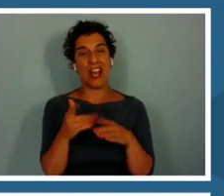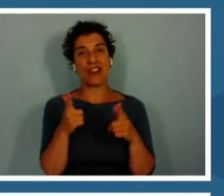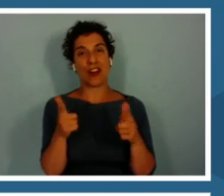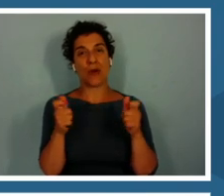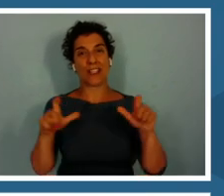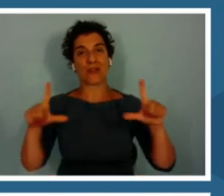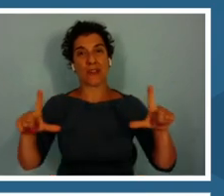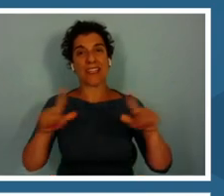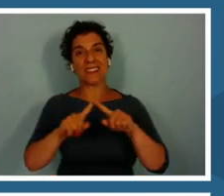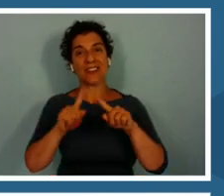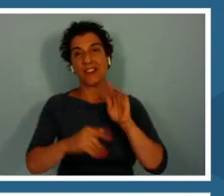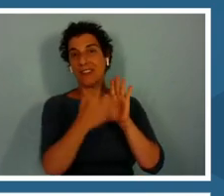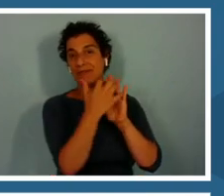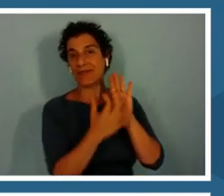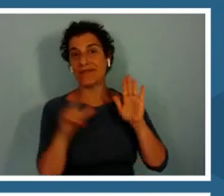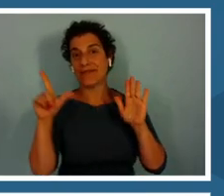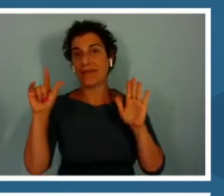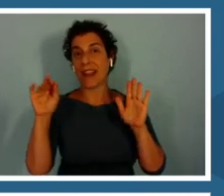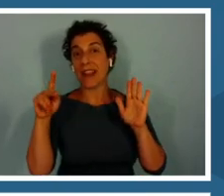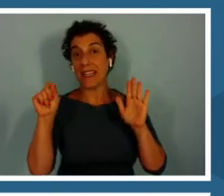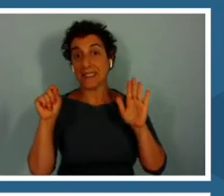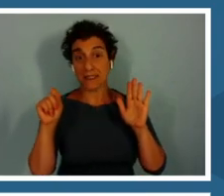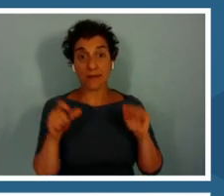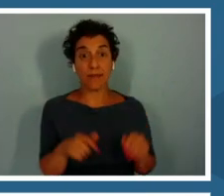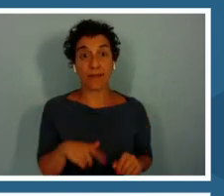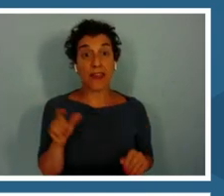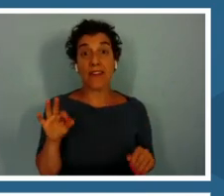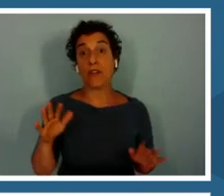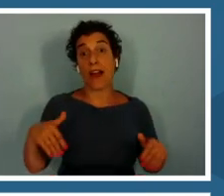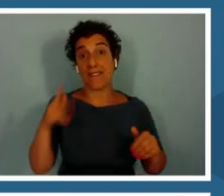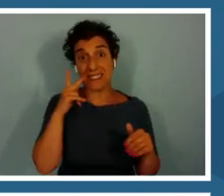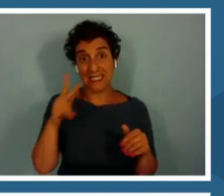If you have not seen the session PDF already.